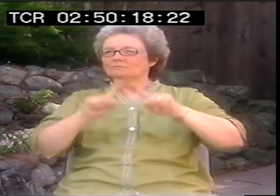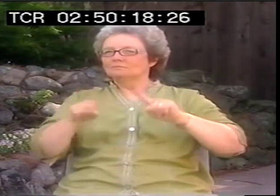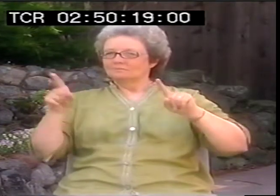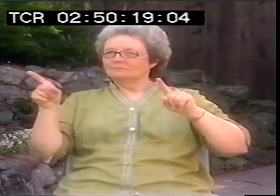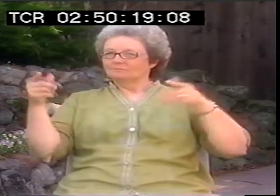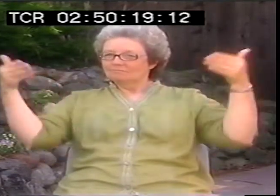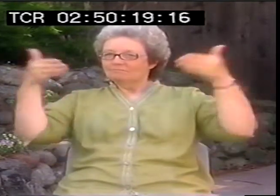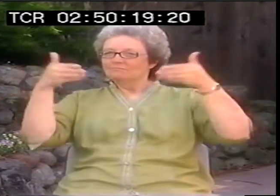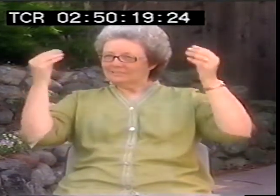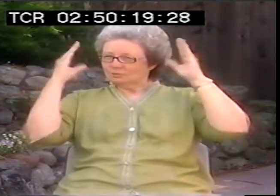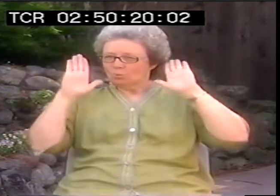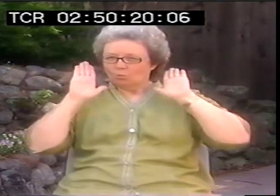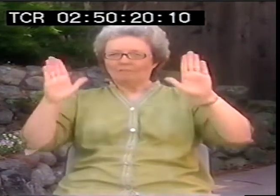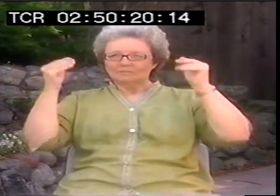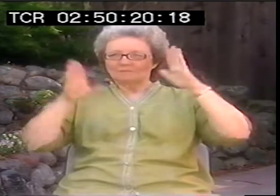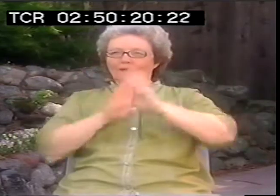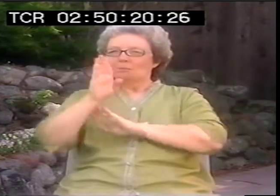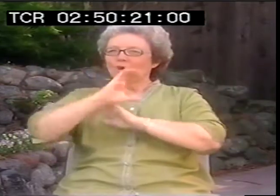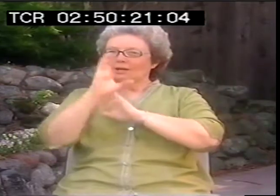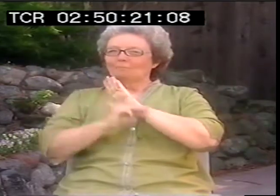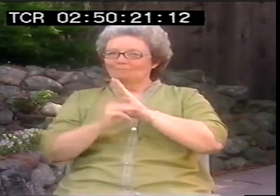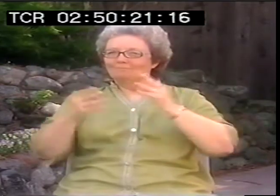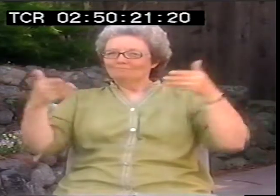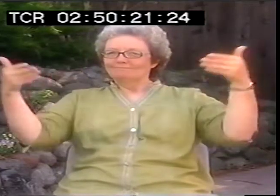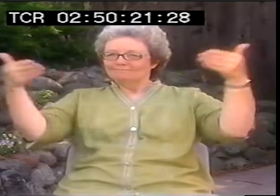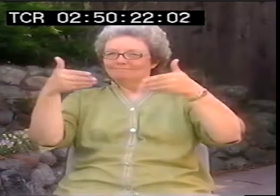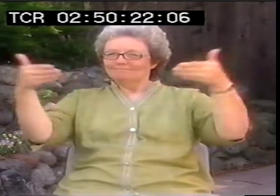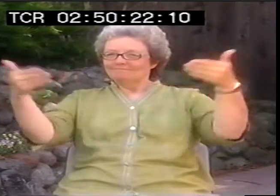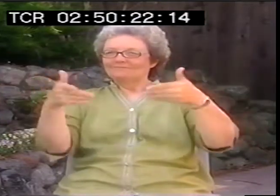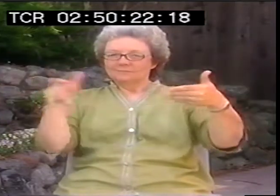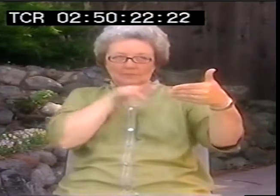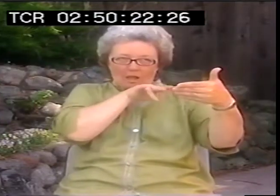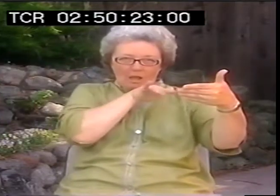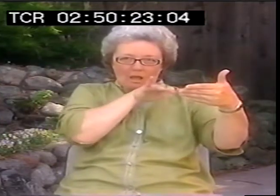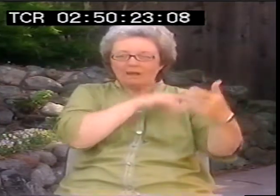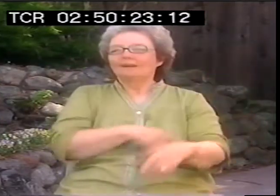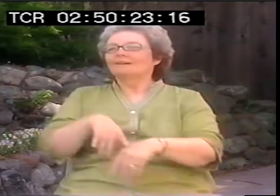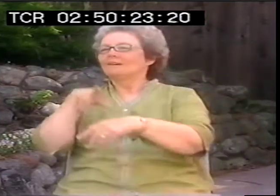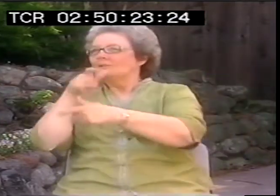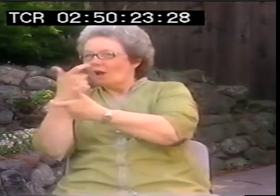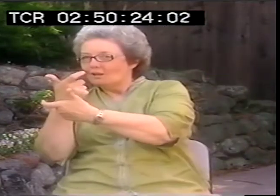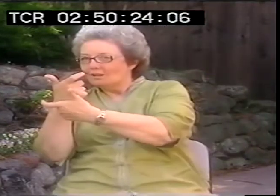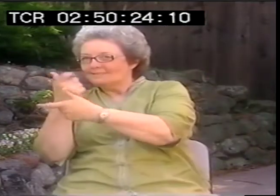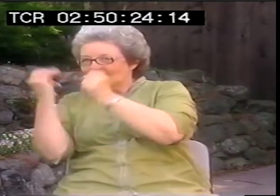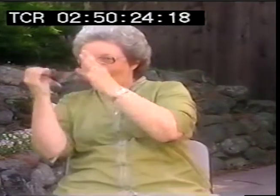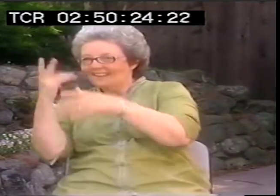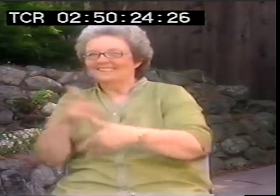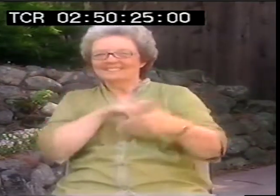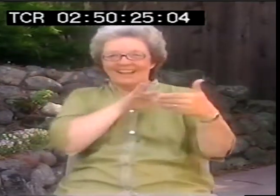The teacher was wonderful and had a great curriculum, whereby the students would read and